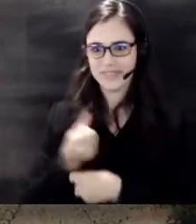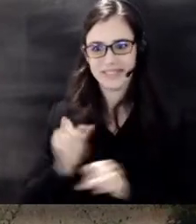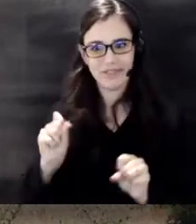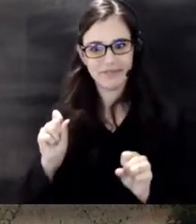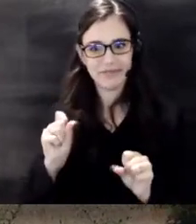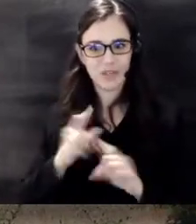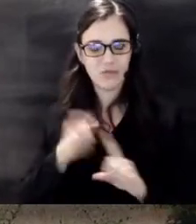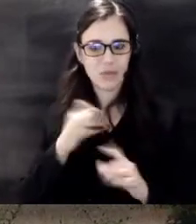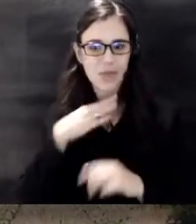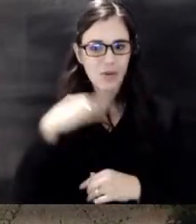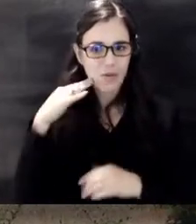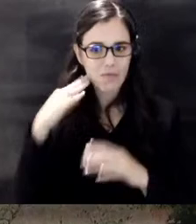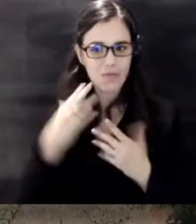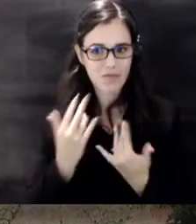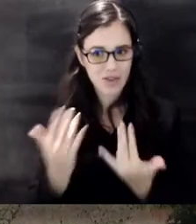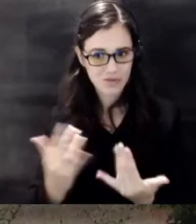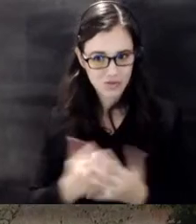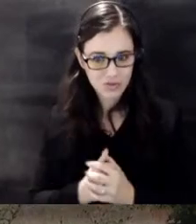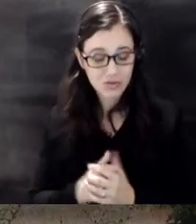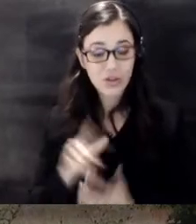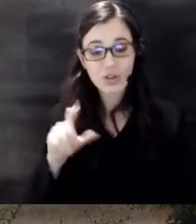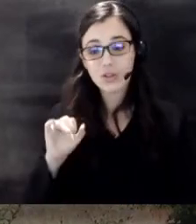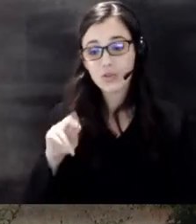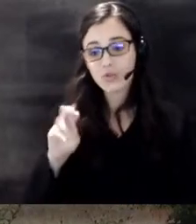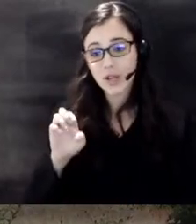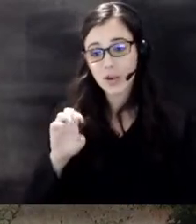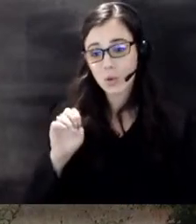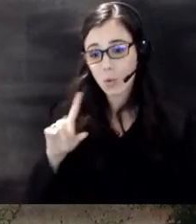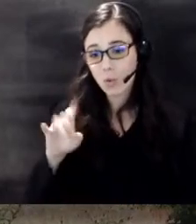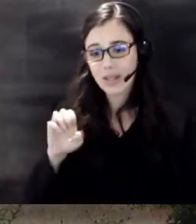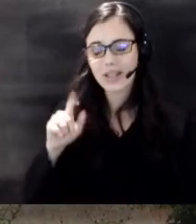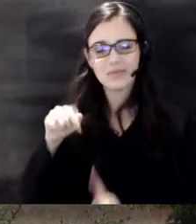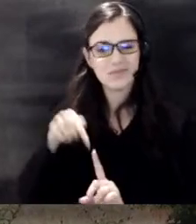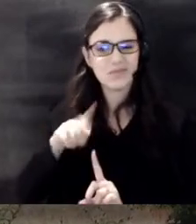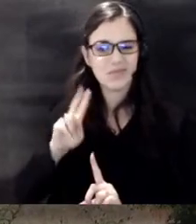Lorraine Carly vice president of Outreach and advocacy of the National Fire Protection